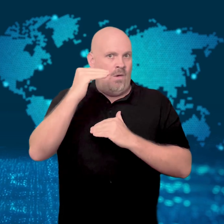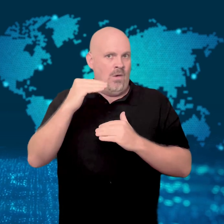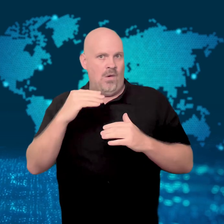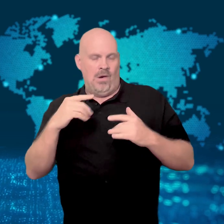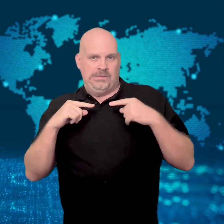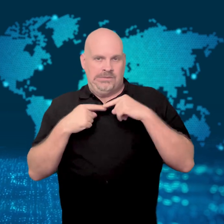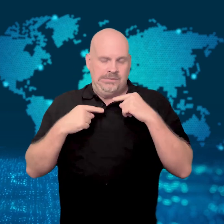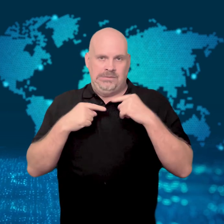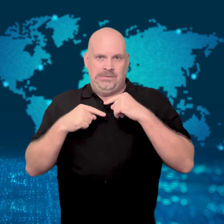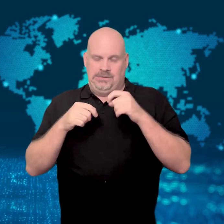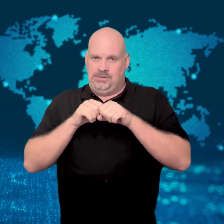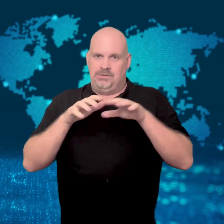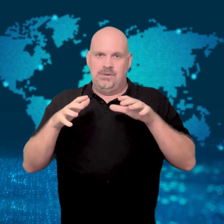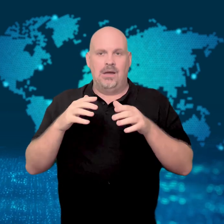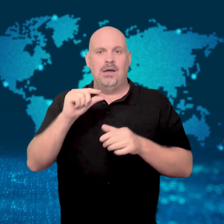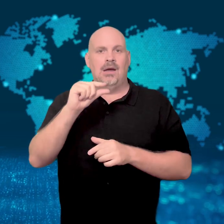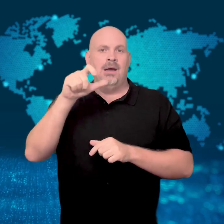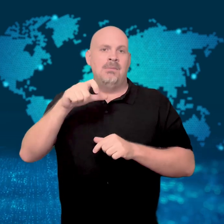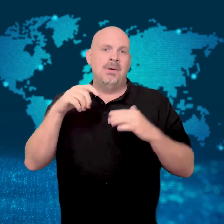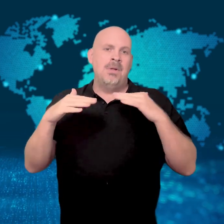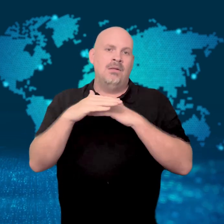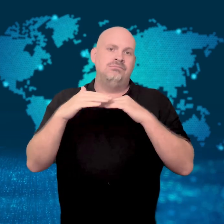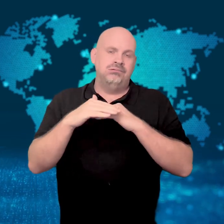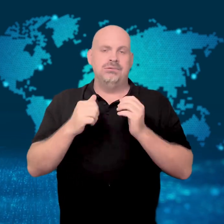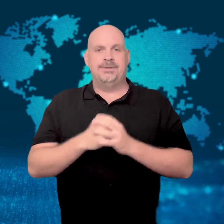many others may have been hurt.